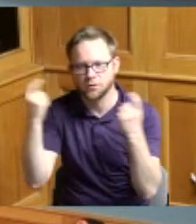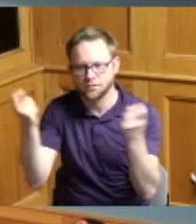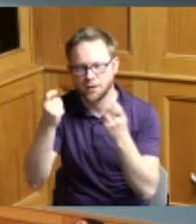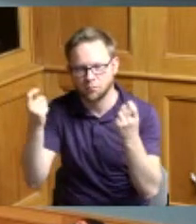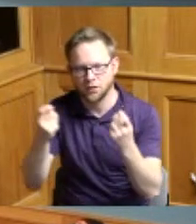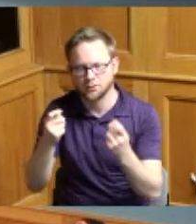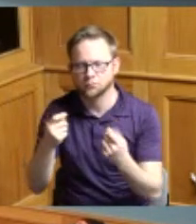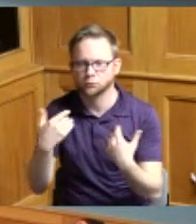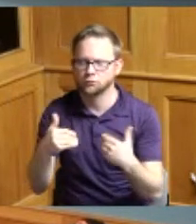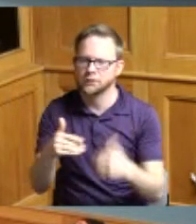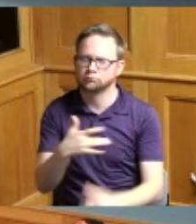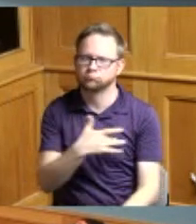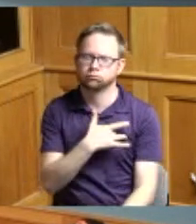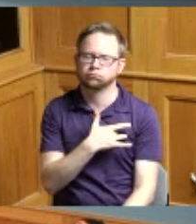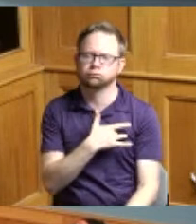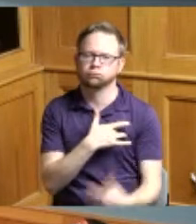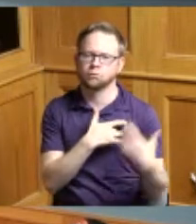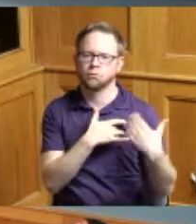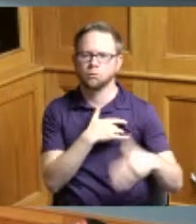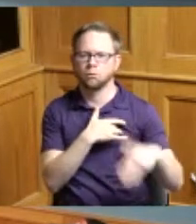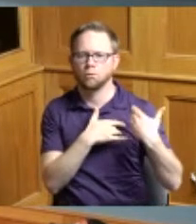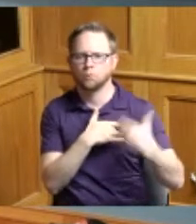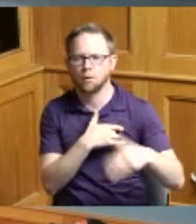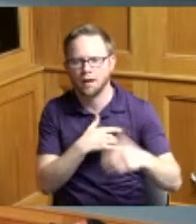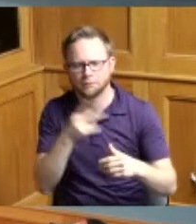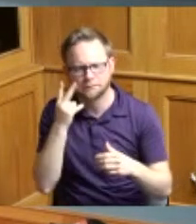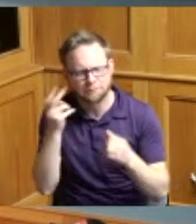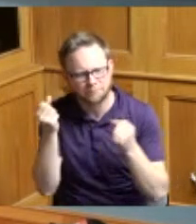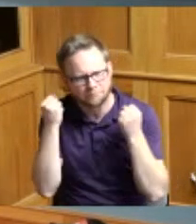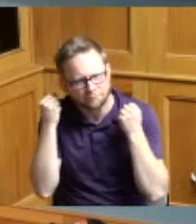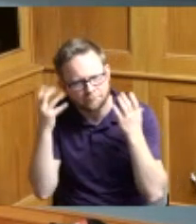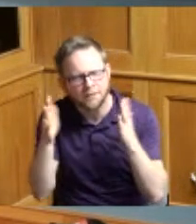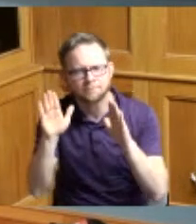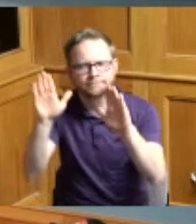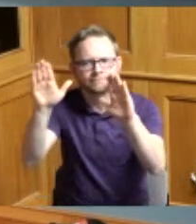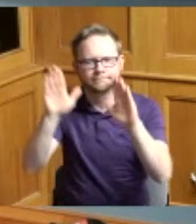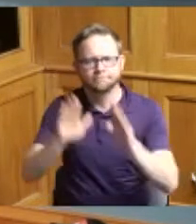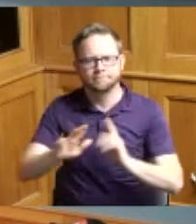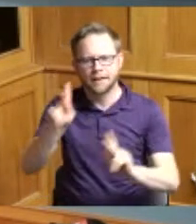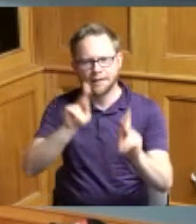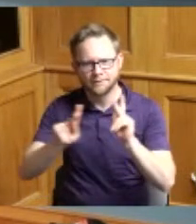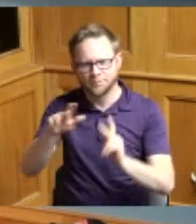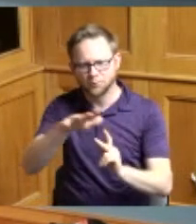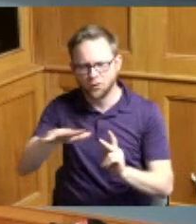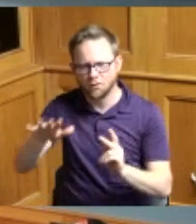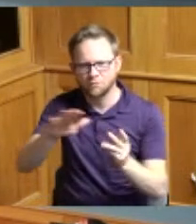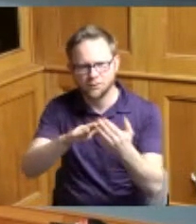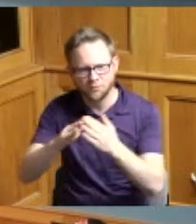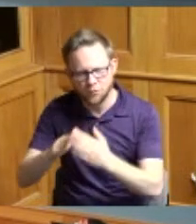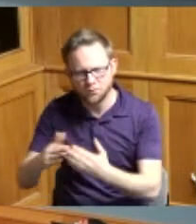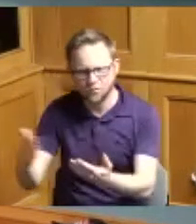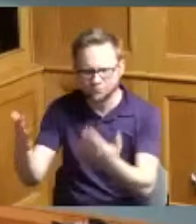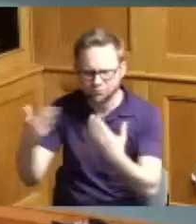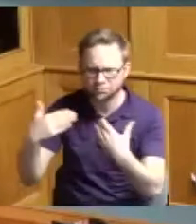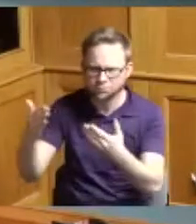moving to see so many fabulous people in this community brought forward and celebrated as as